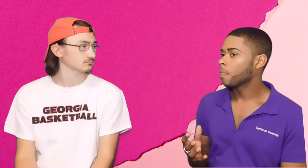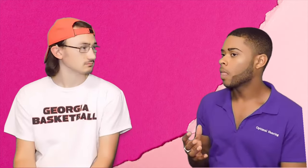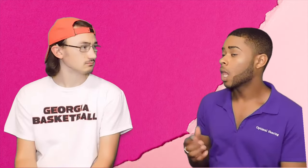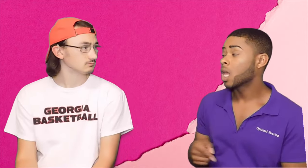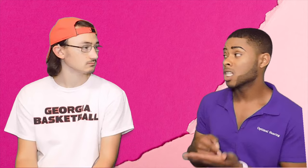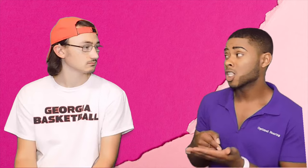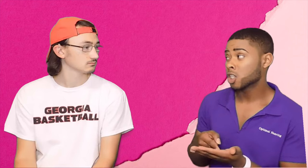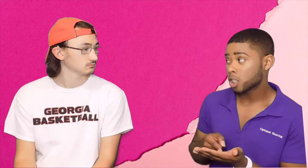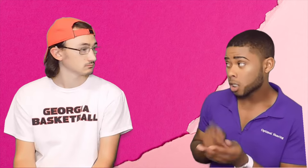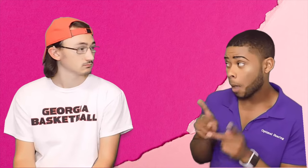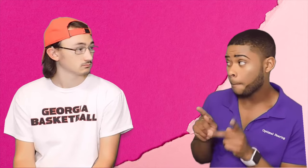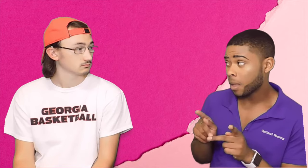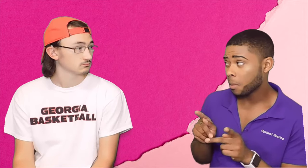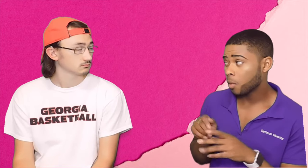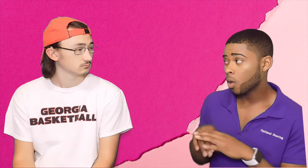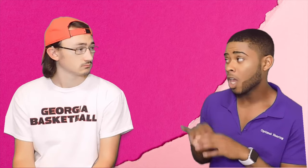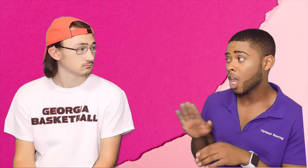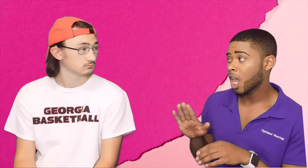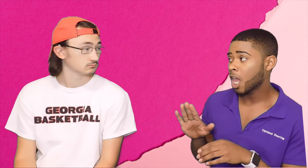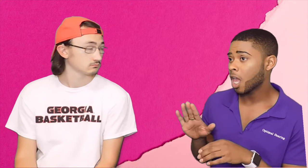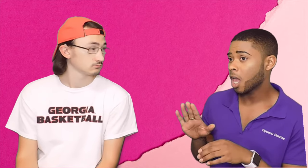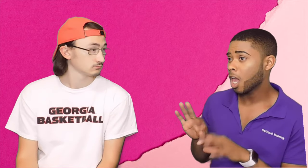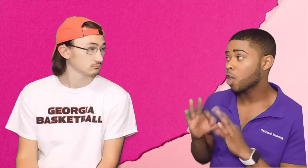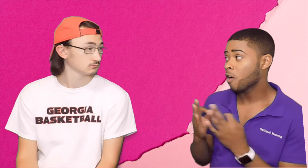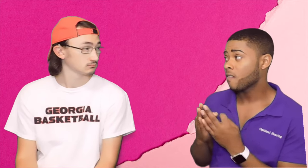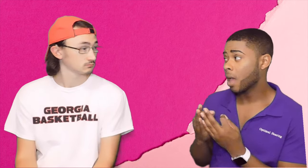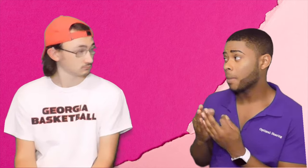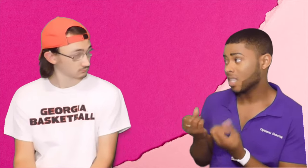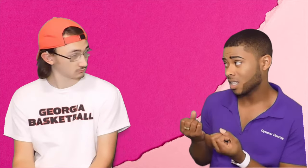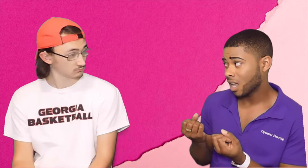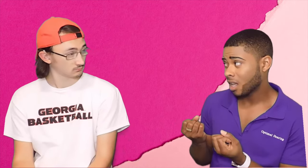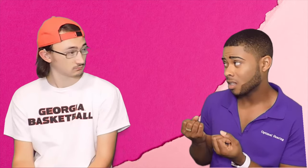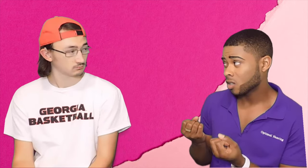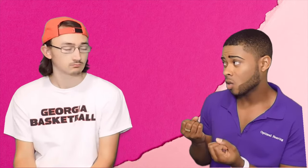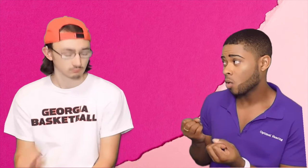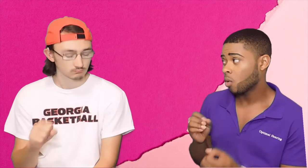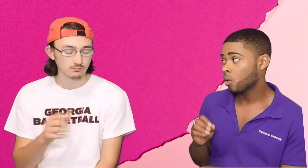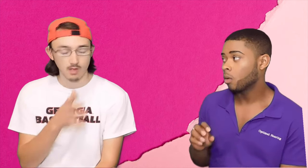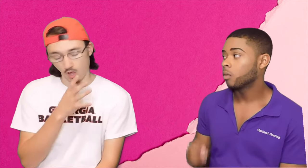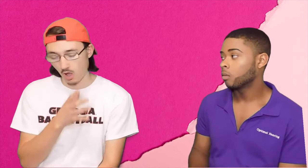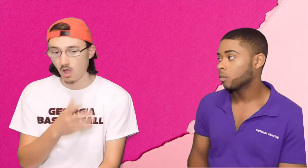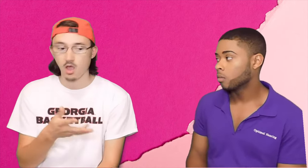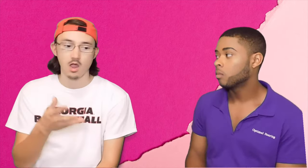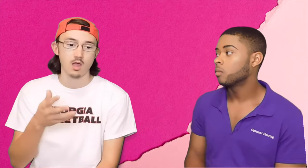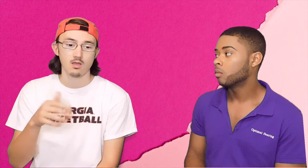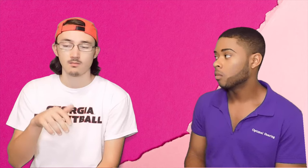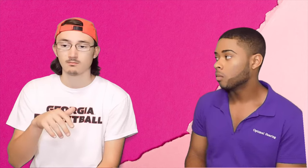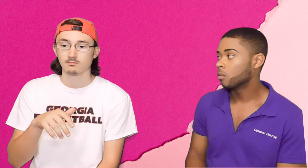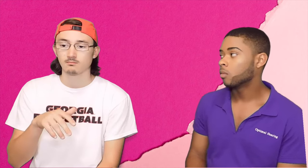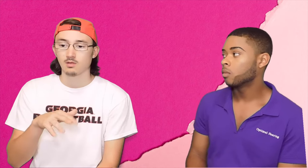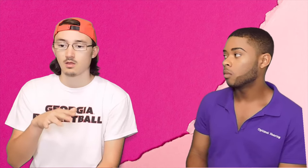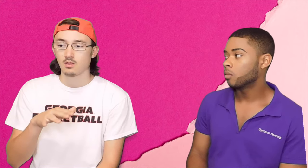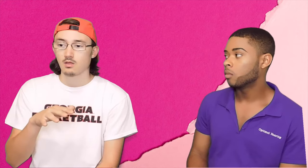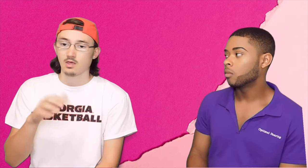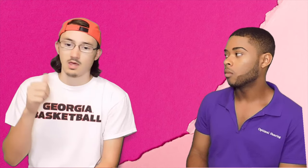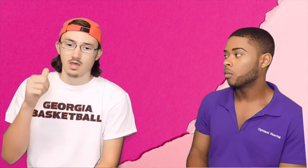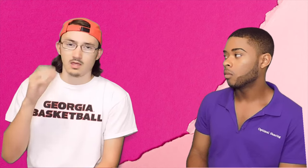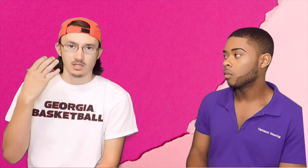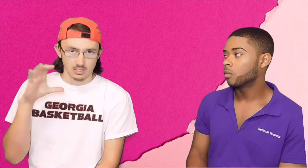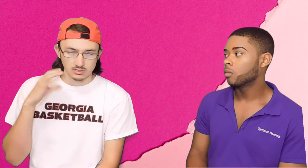Bryce: So, some people in your family sign? Luke: Yeah, some people in my family sign. My mom, my cousin